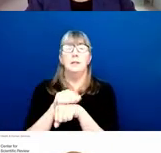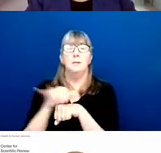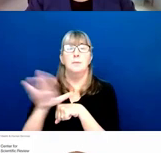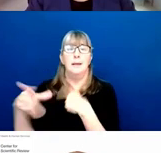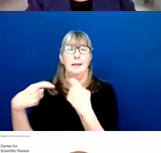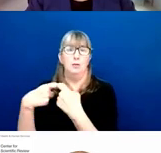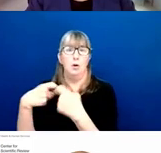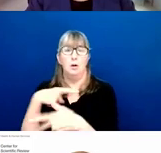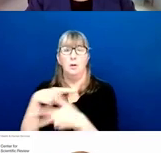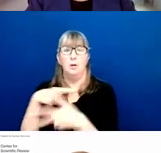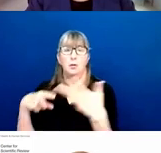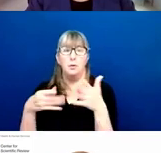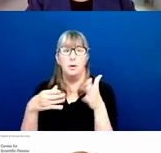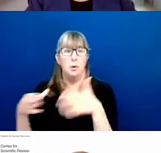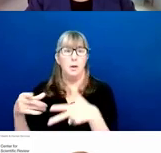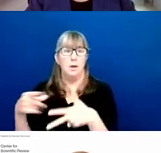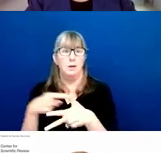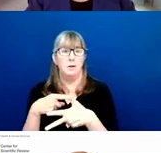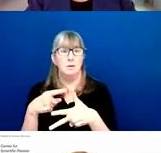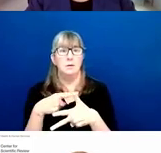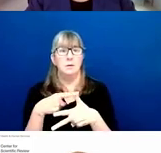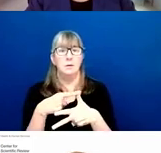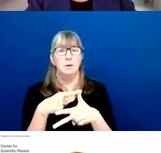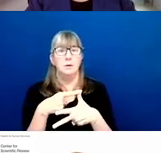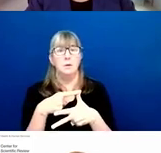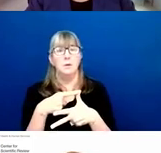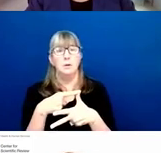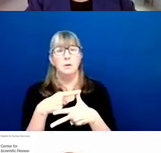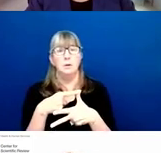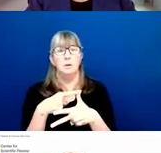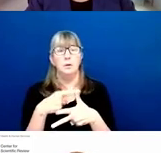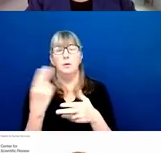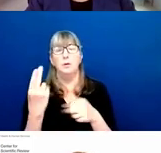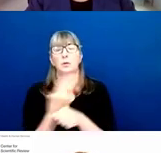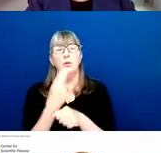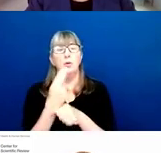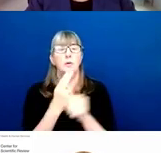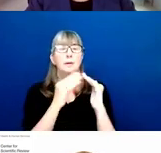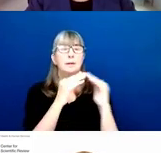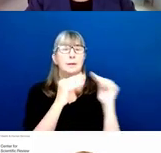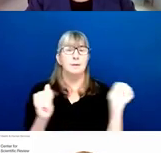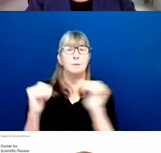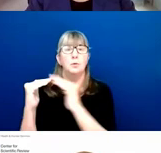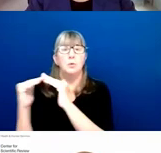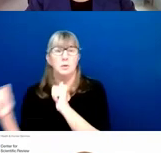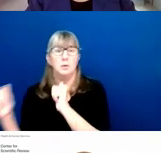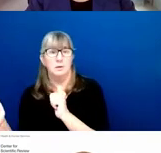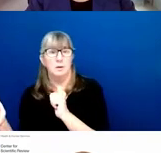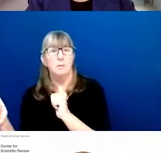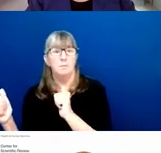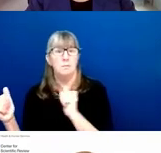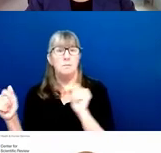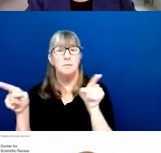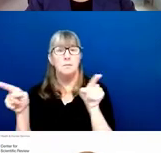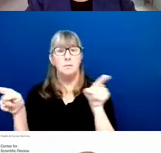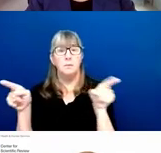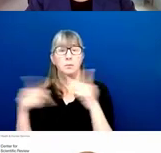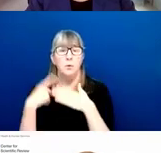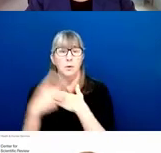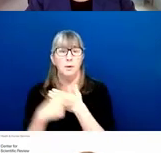You can use a home built system, or a commercially available systems to system solution. You can use grants.gov's workspace,